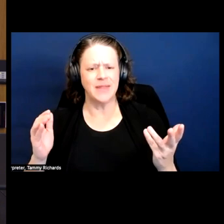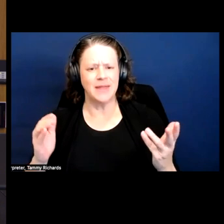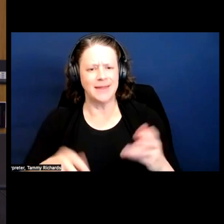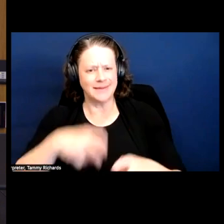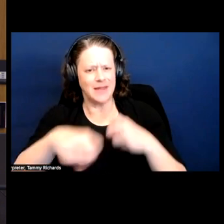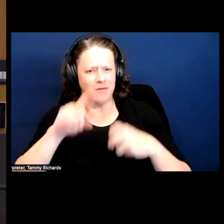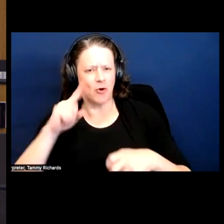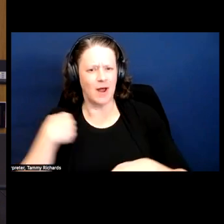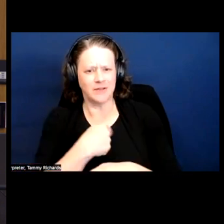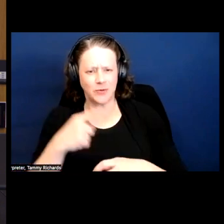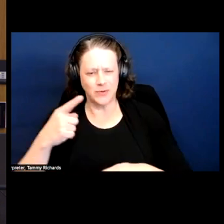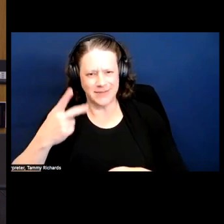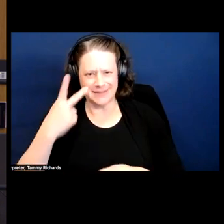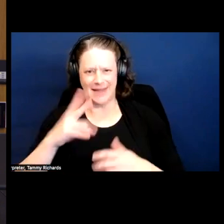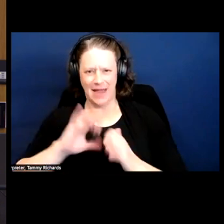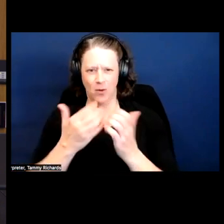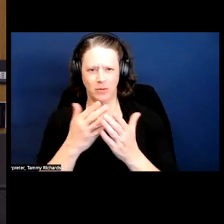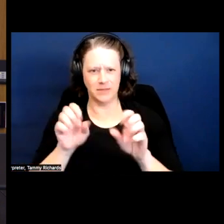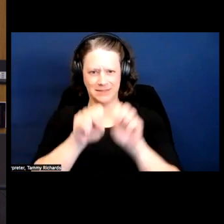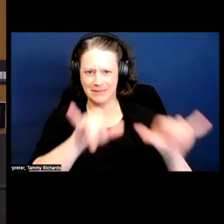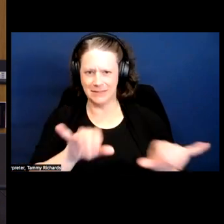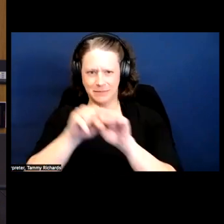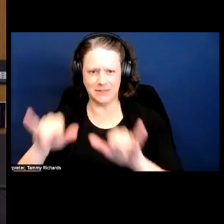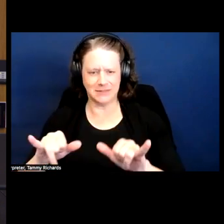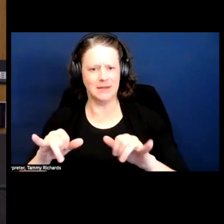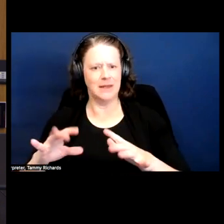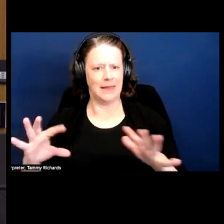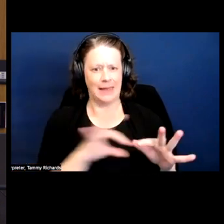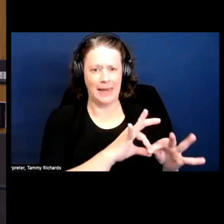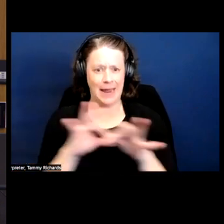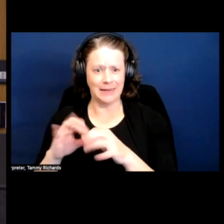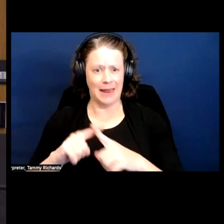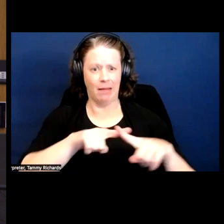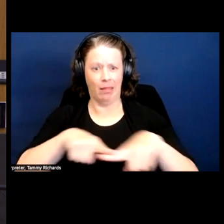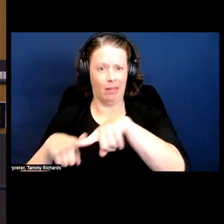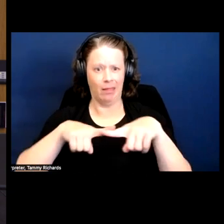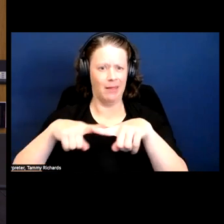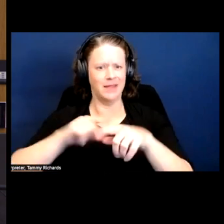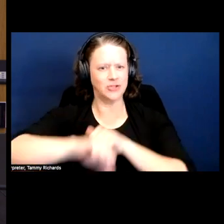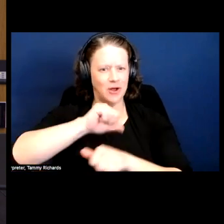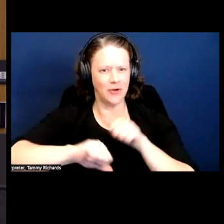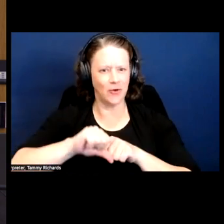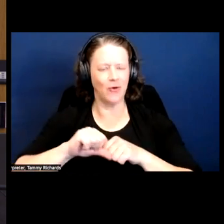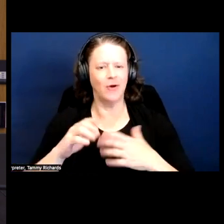us to see the connections in the way that these systems are actually dependent upon one another, built upon one another.